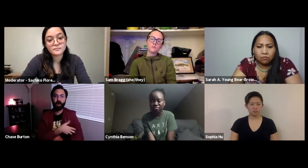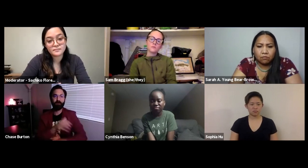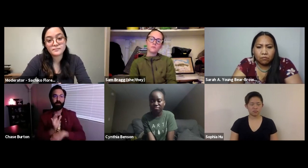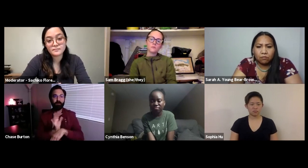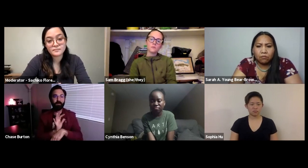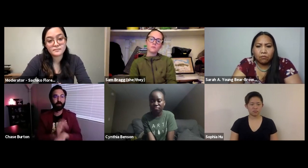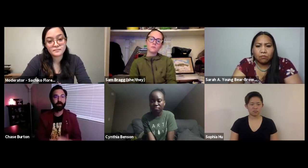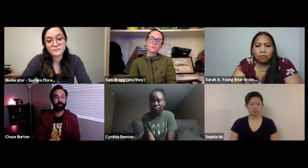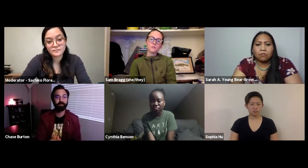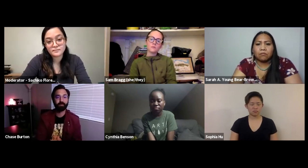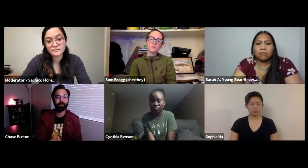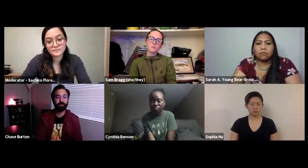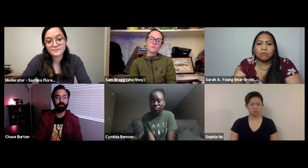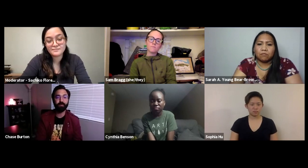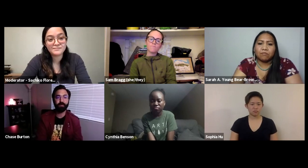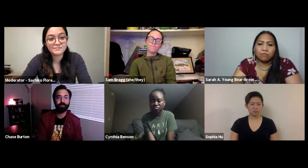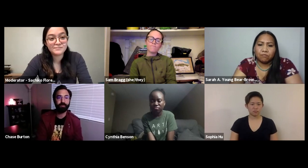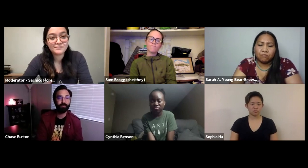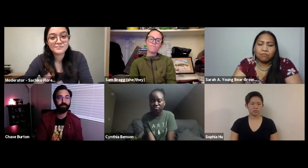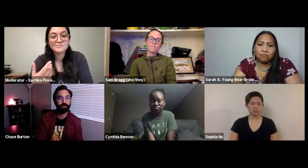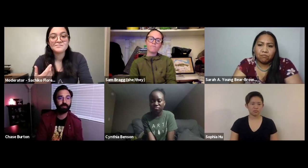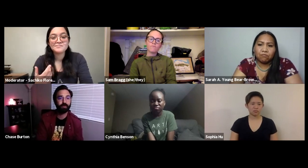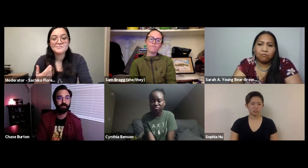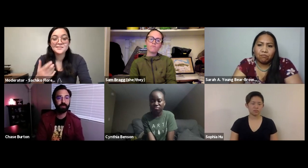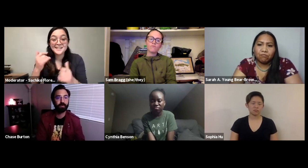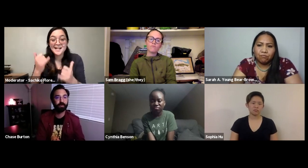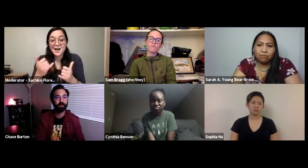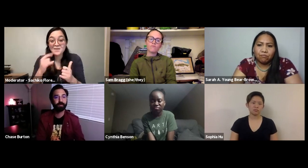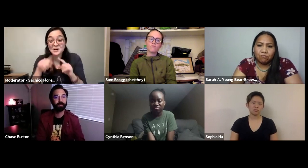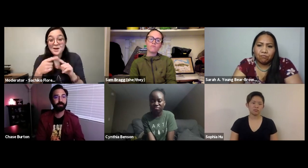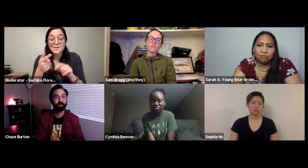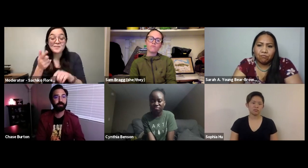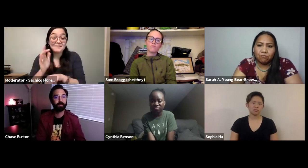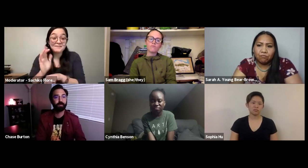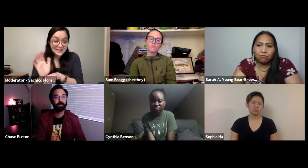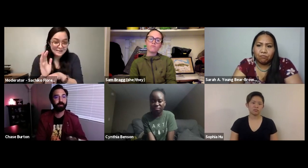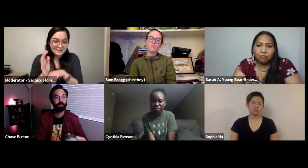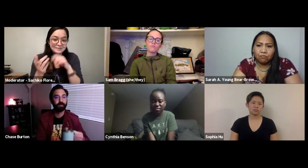between those two different entities and it's just a very powerful movie.